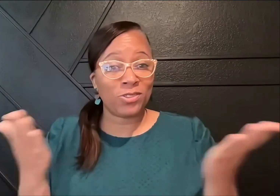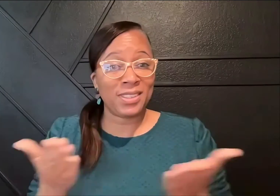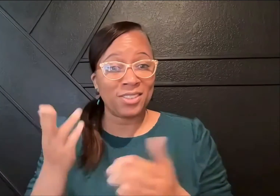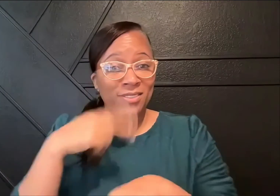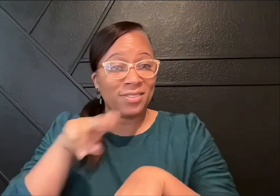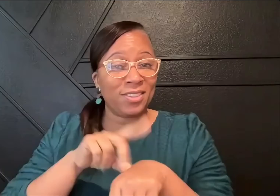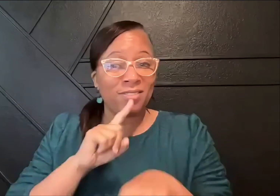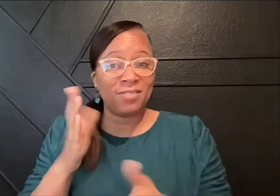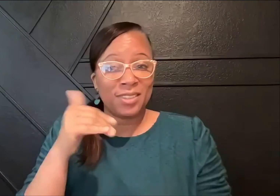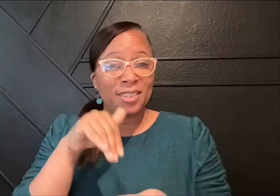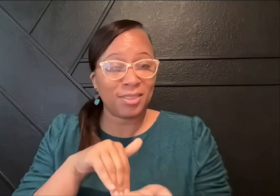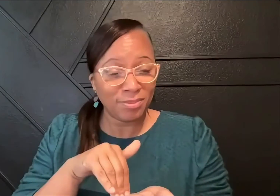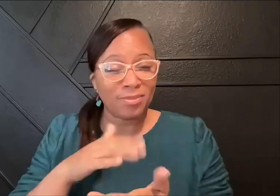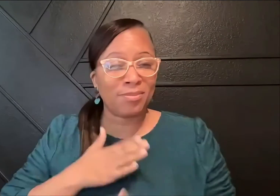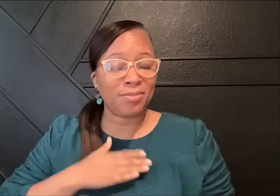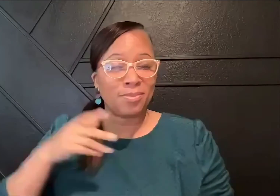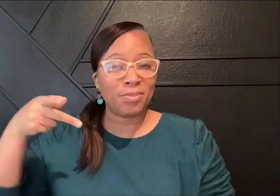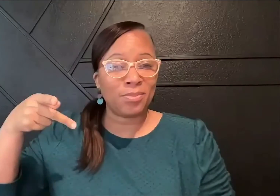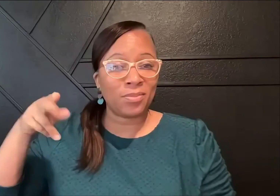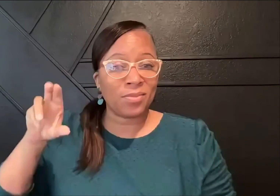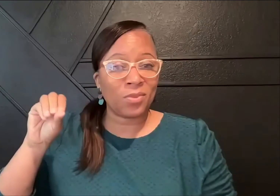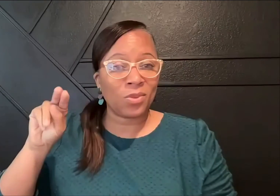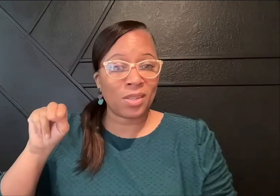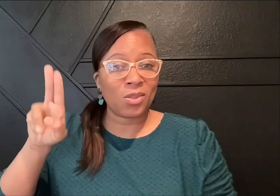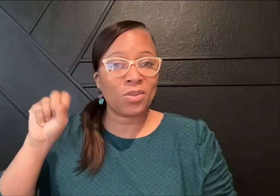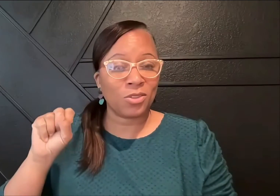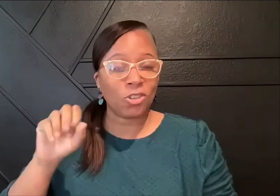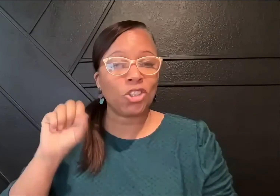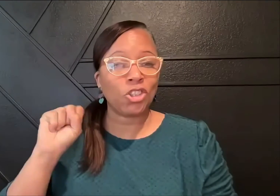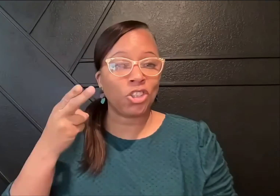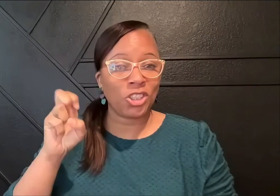I am one of the codirectors here at the National Deaf Center.